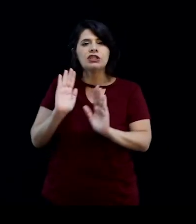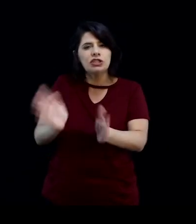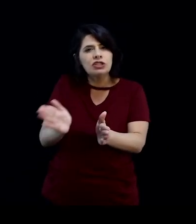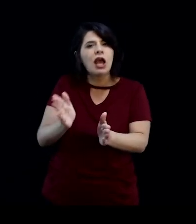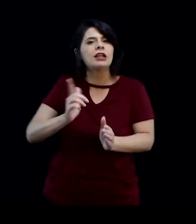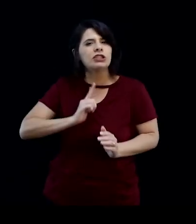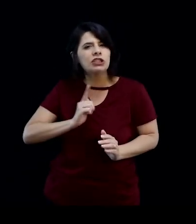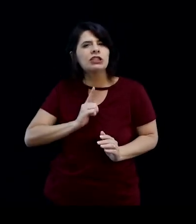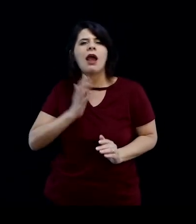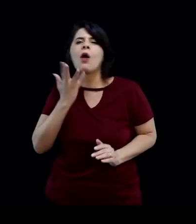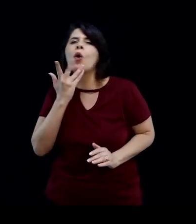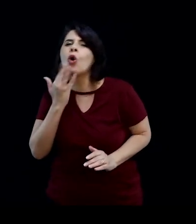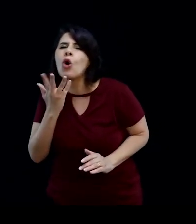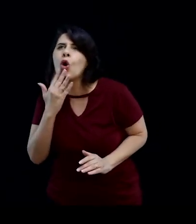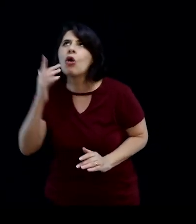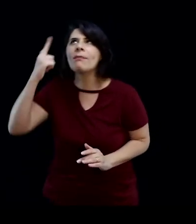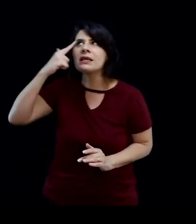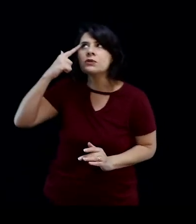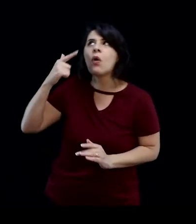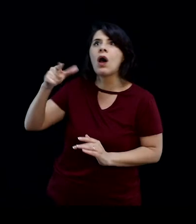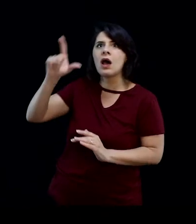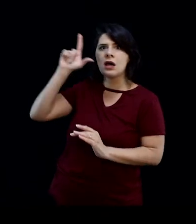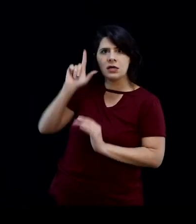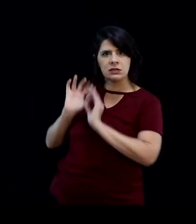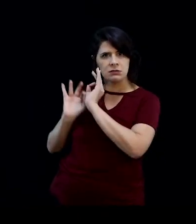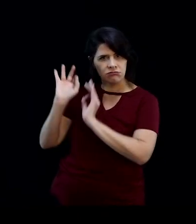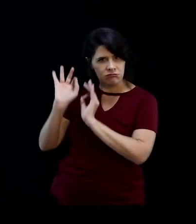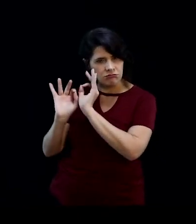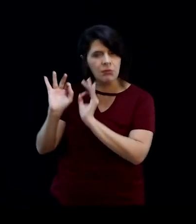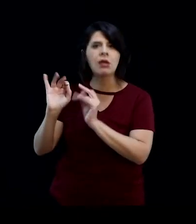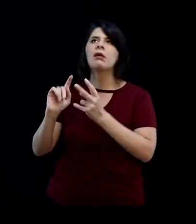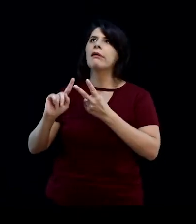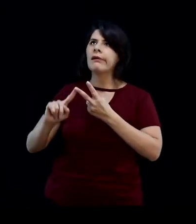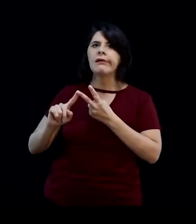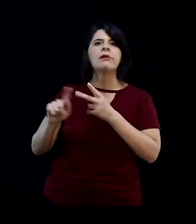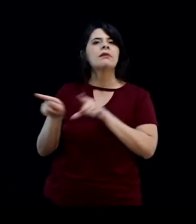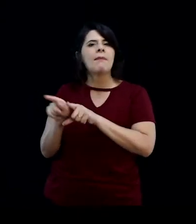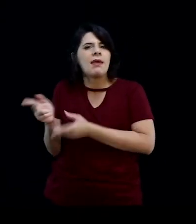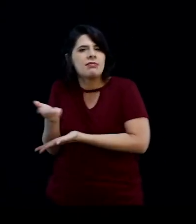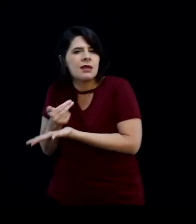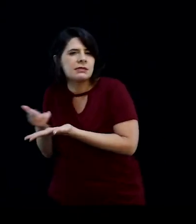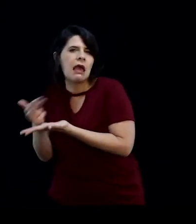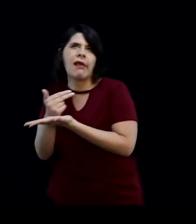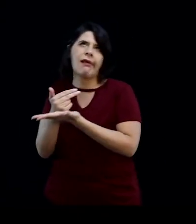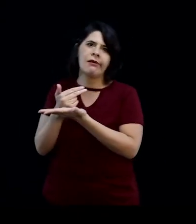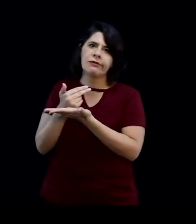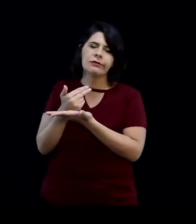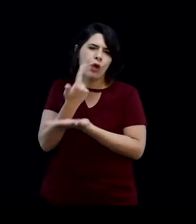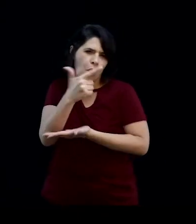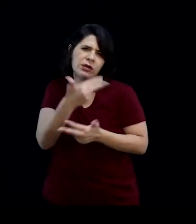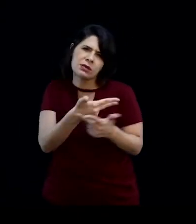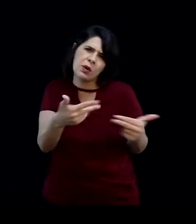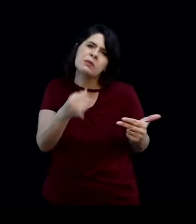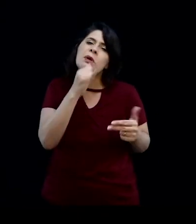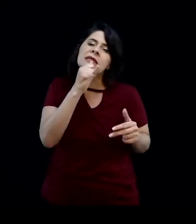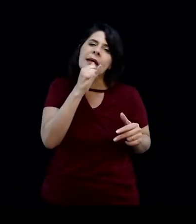they had some elements, let’s say, drawings and things, like those little flowers